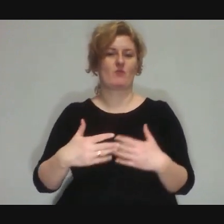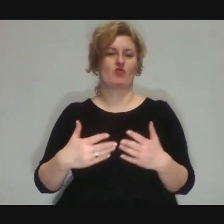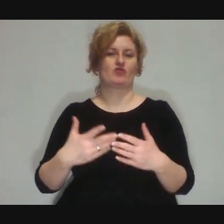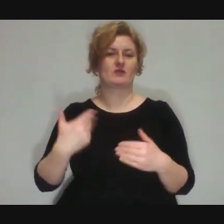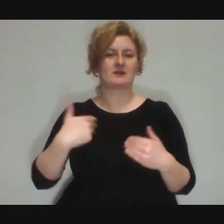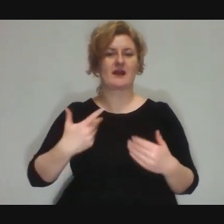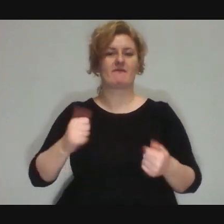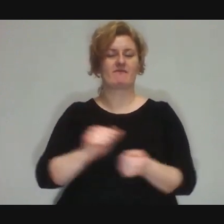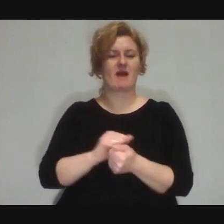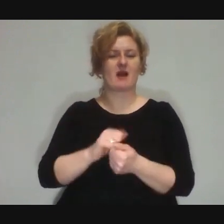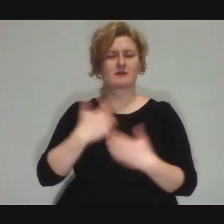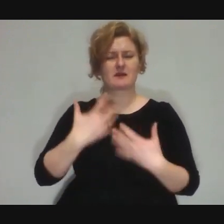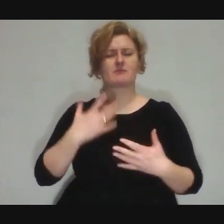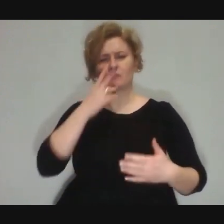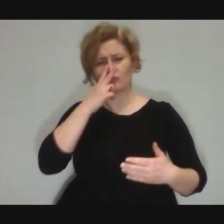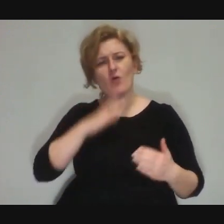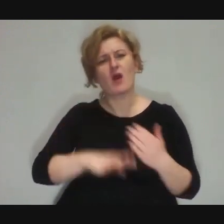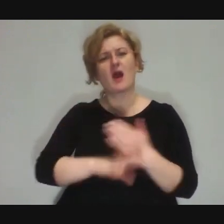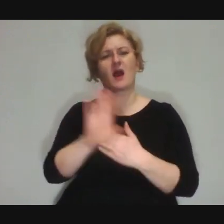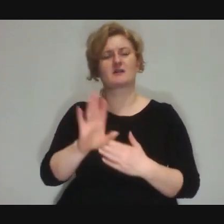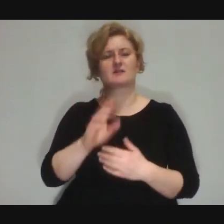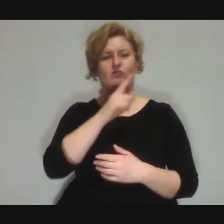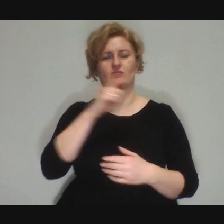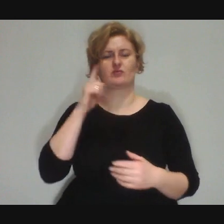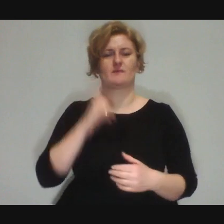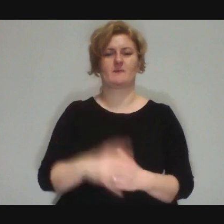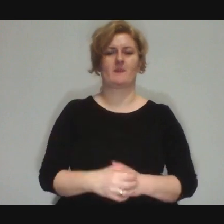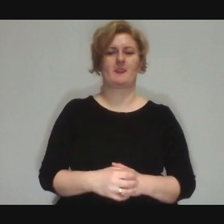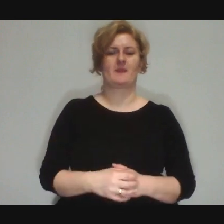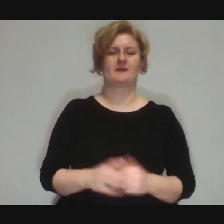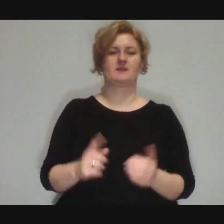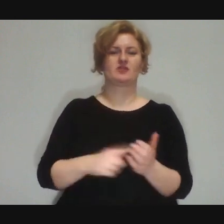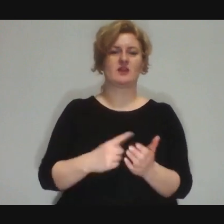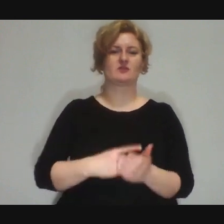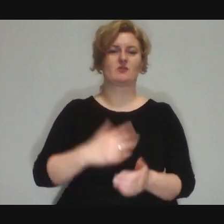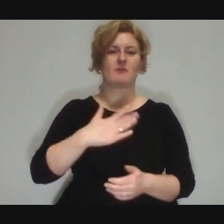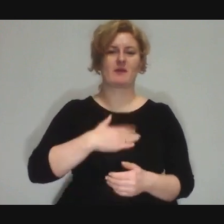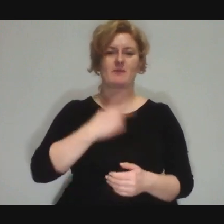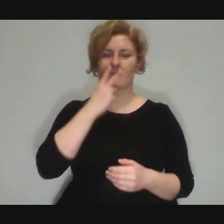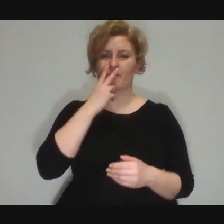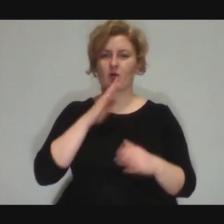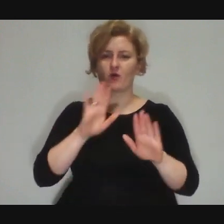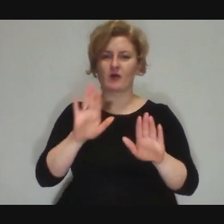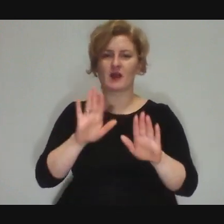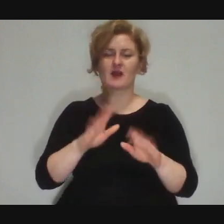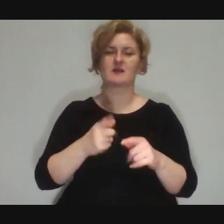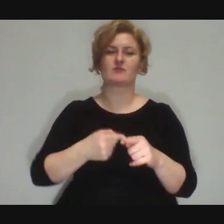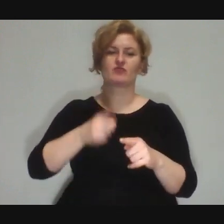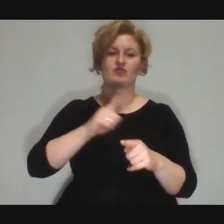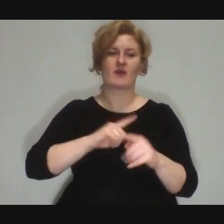Often, when we have such a show, one of the exercises, during the workshops,